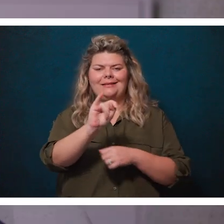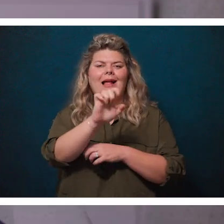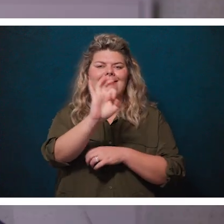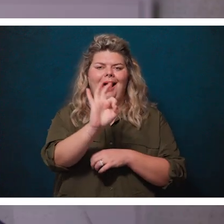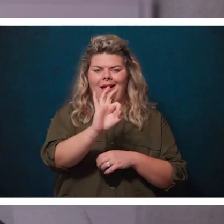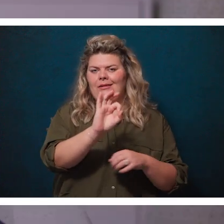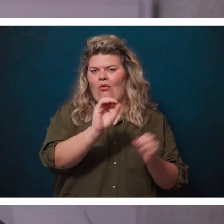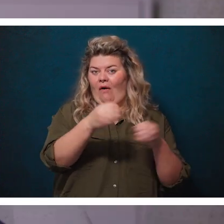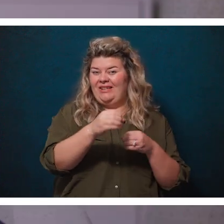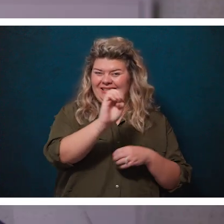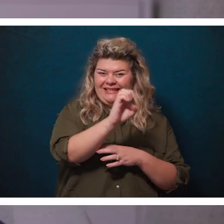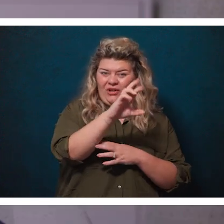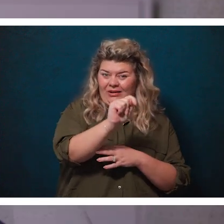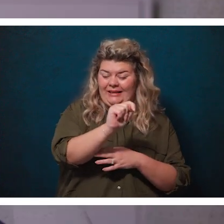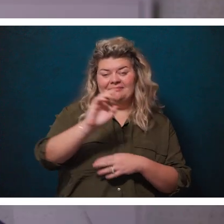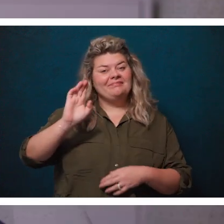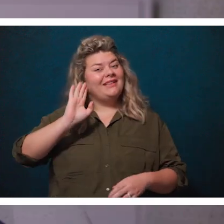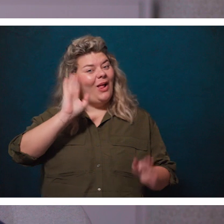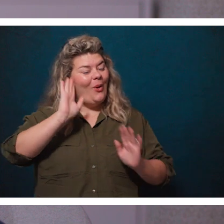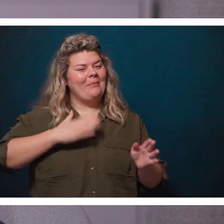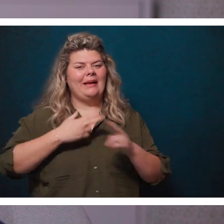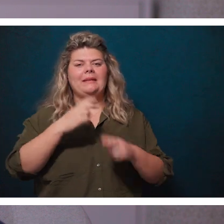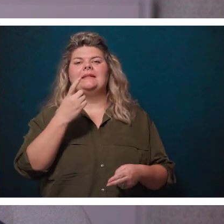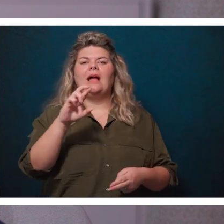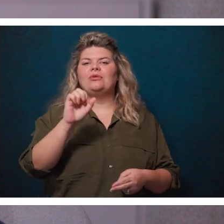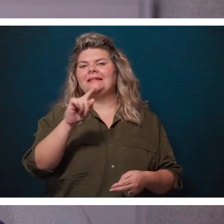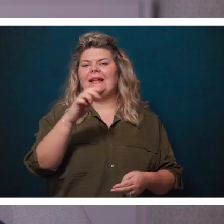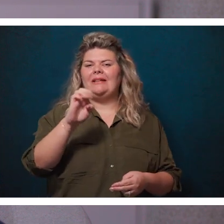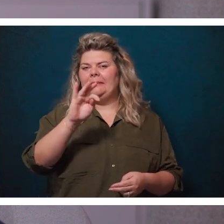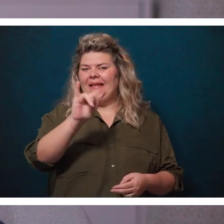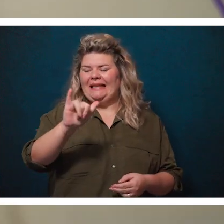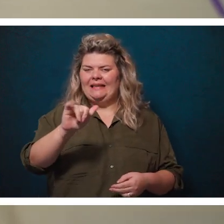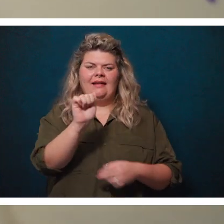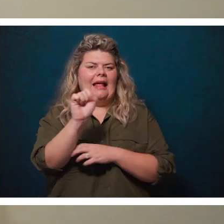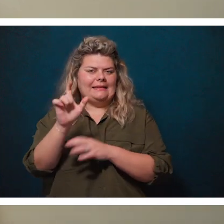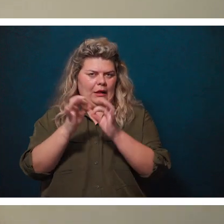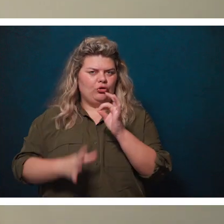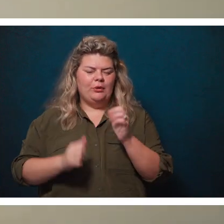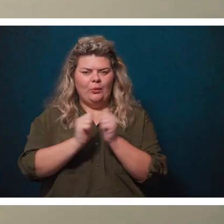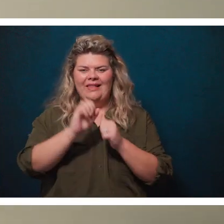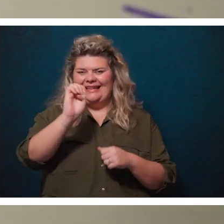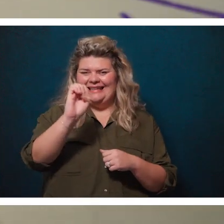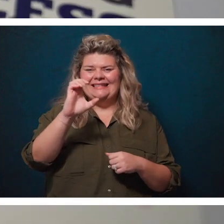Hi, I'm Dr. Stephanie Beatty. I am one of the American Sign Language interpreters with the ECRT Office.